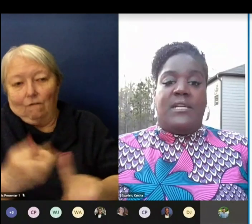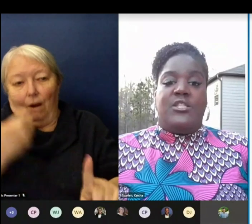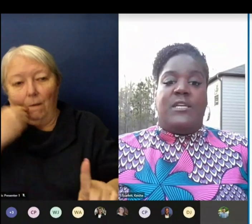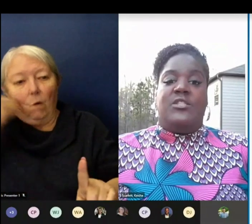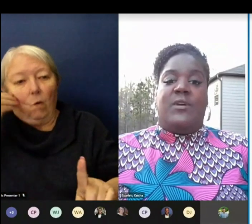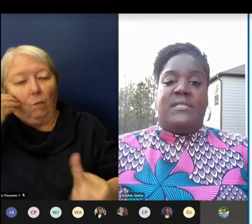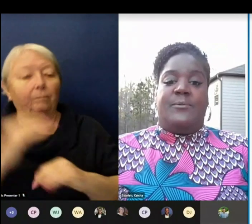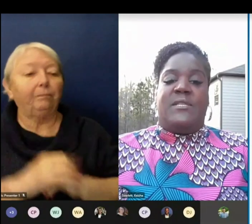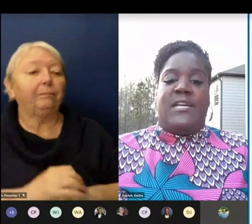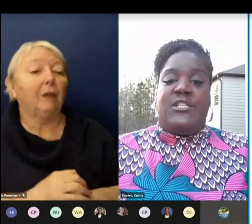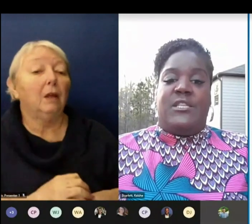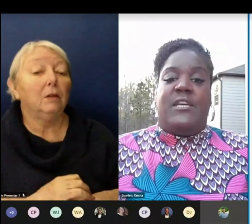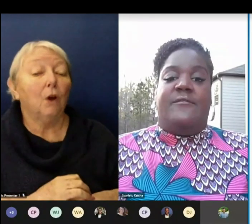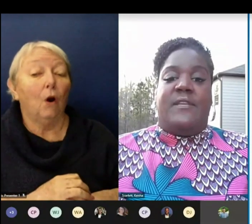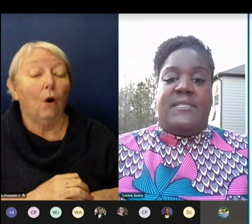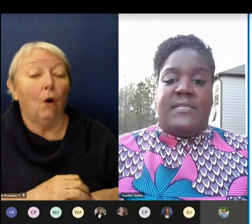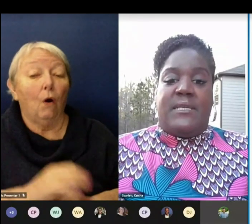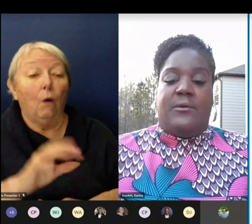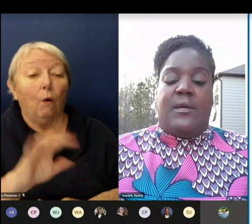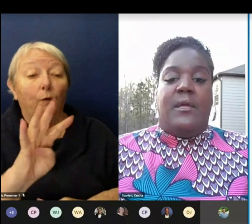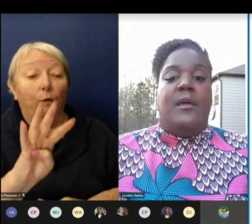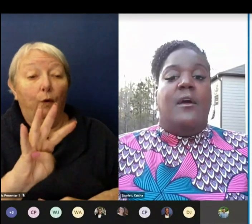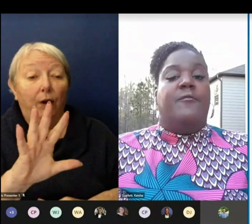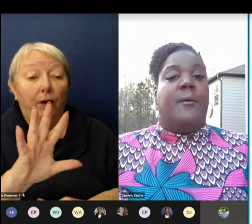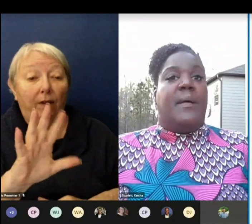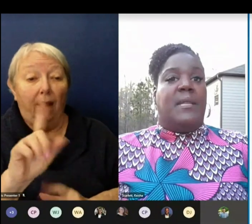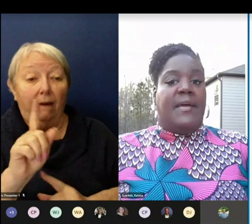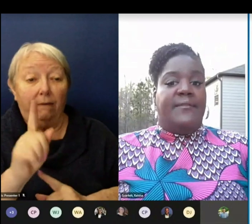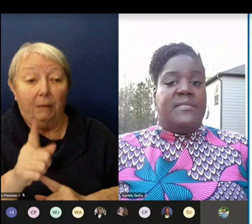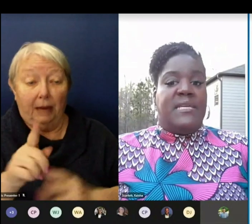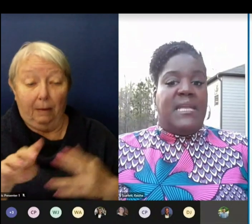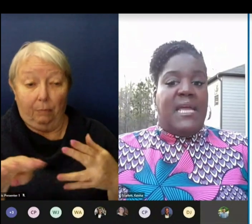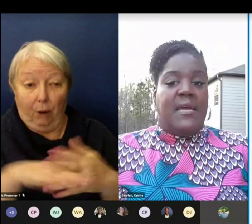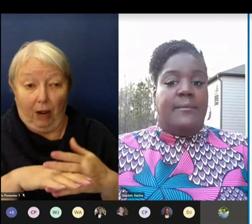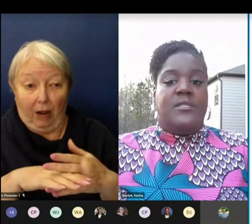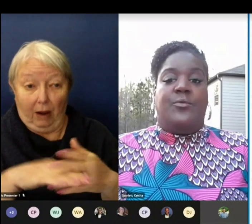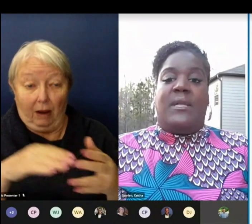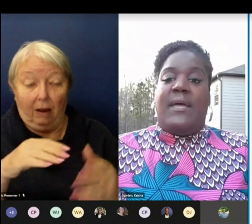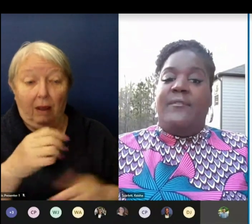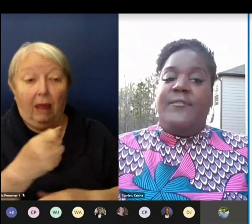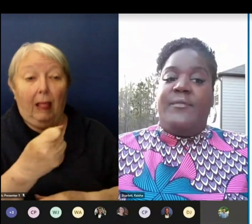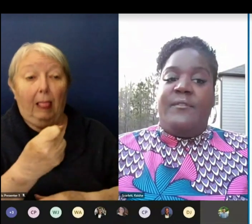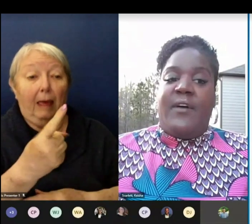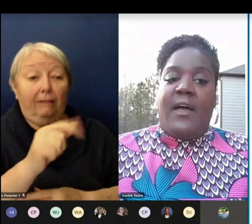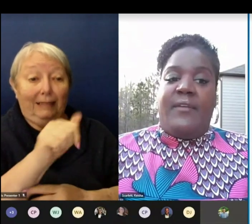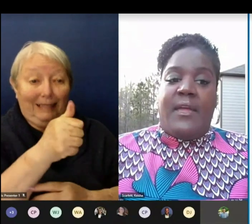and transportation if necessary from 11:10 a.m. to 11:55 a.m.